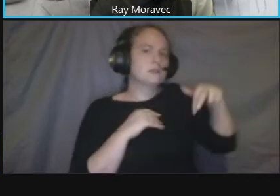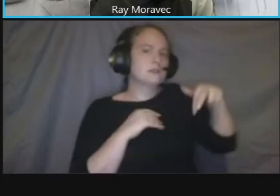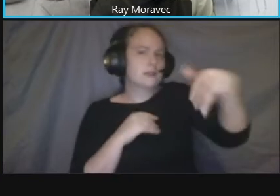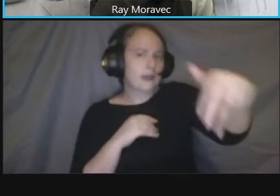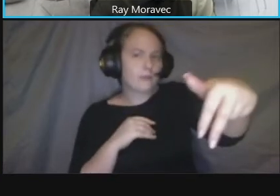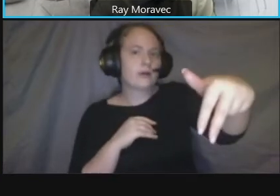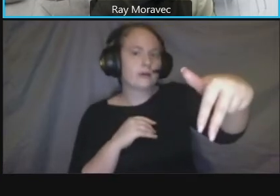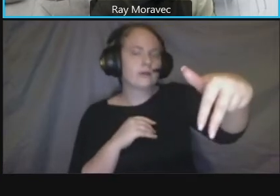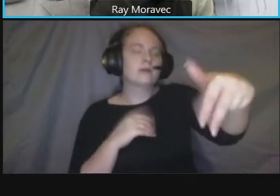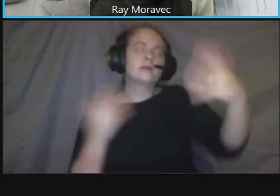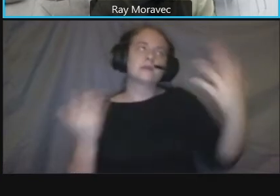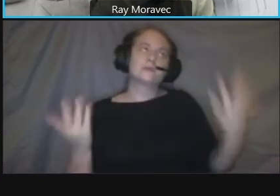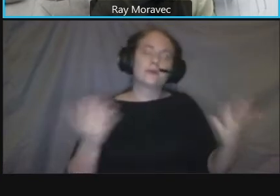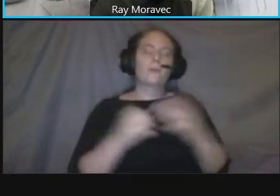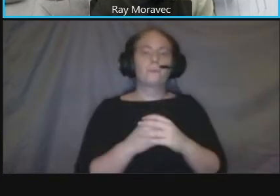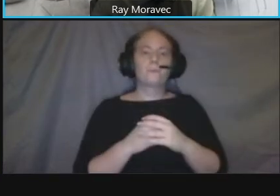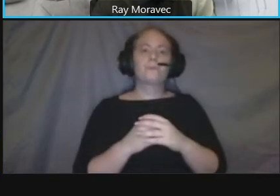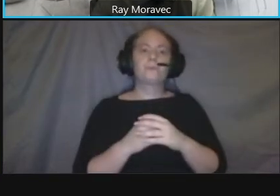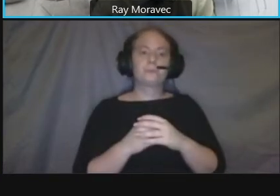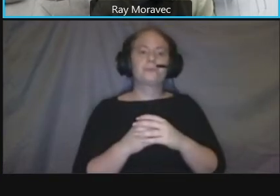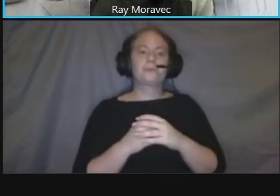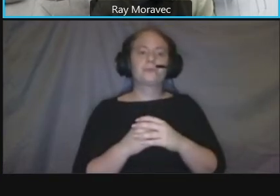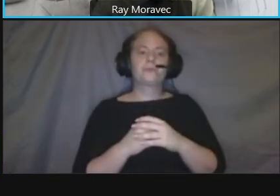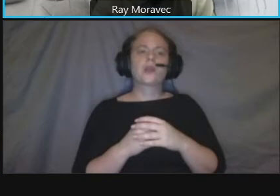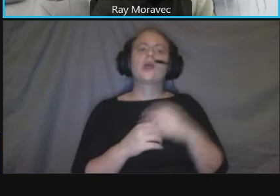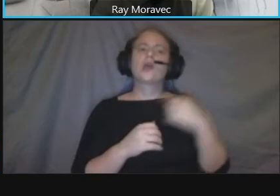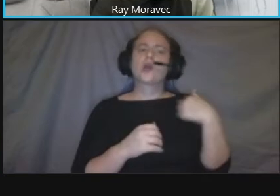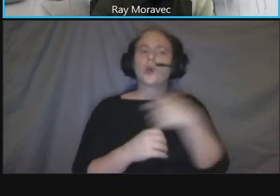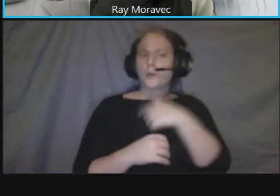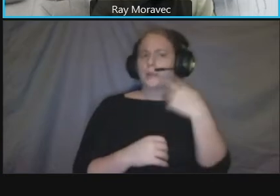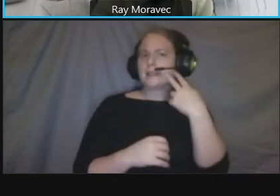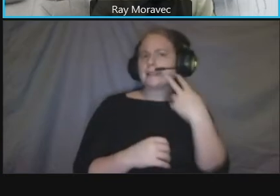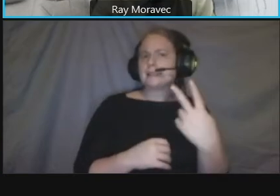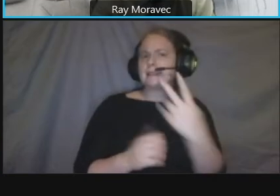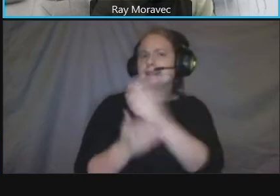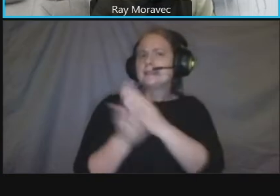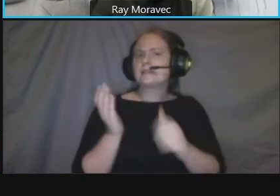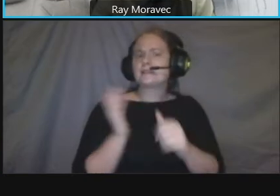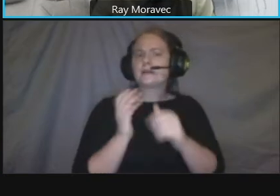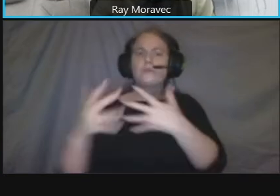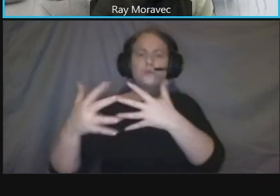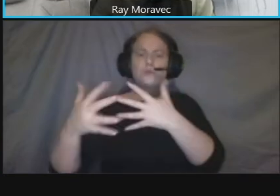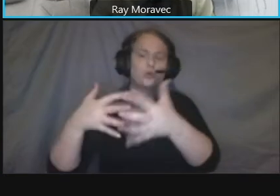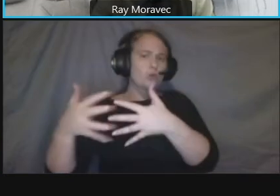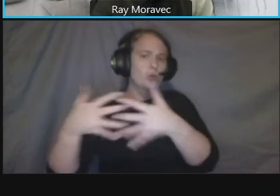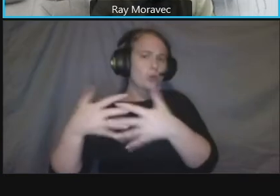services and we do see some great changes in certain areas to be addressed if you look at the